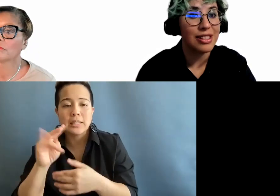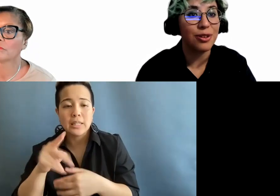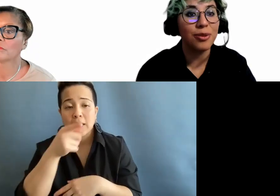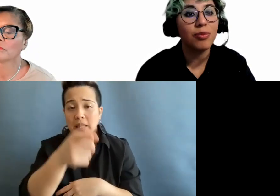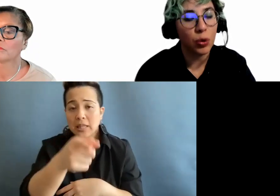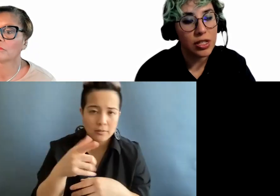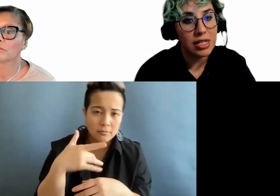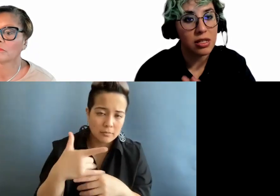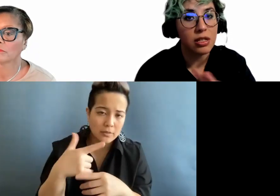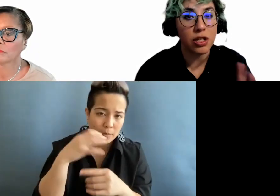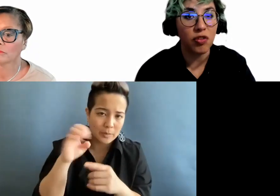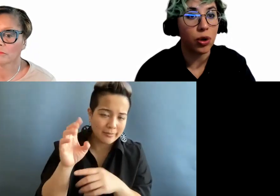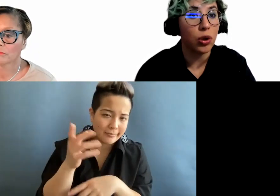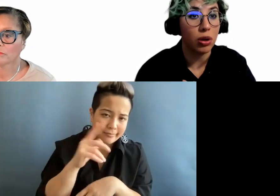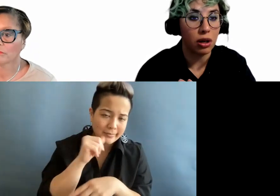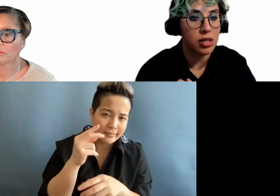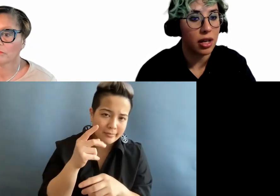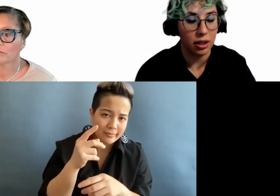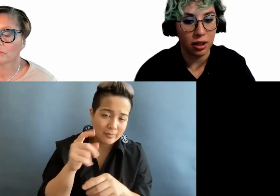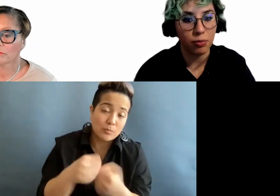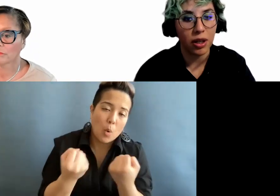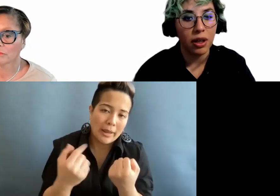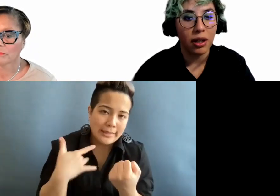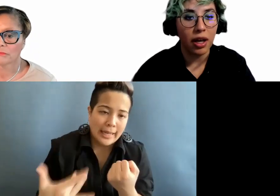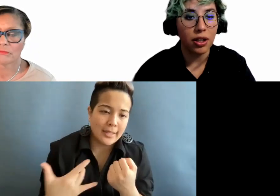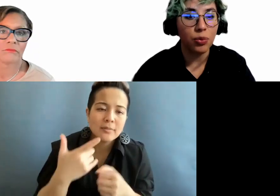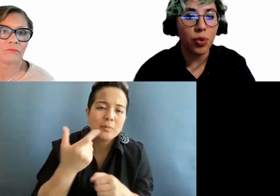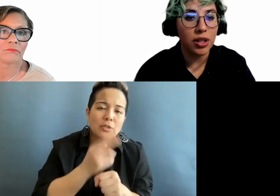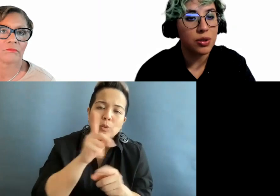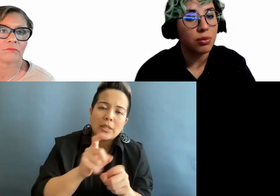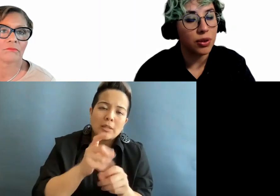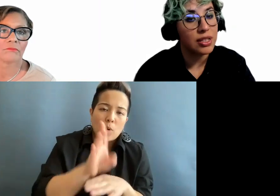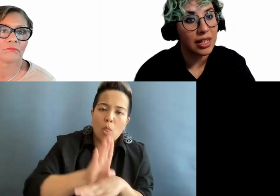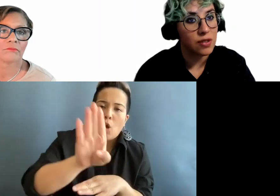so you want to test it just before you launch anything. And you want to review the text for